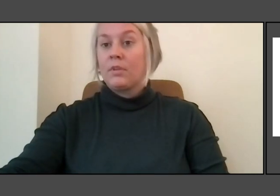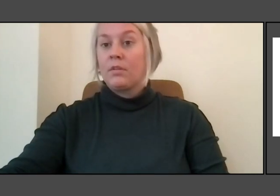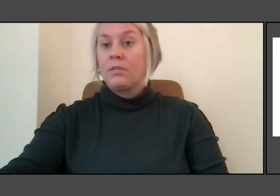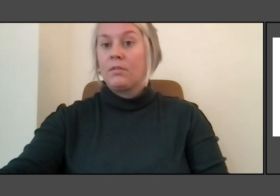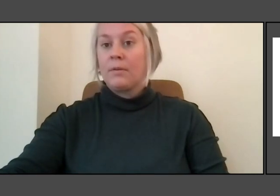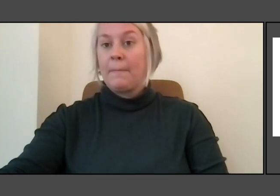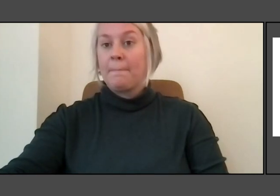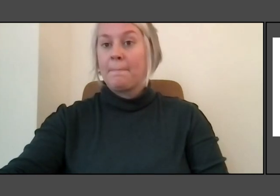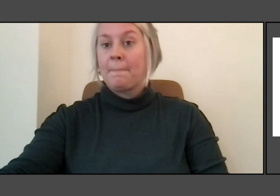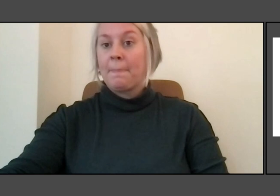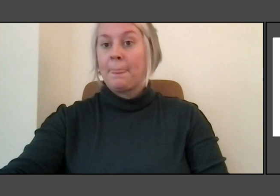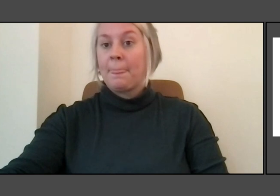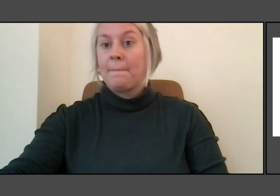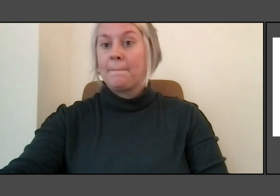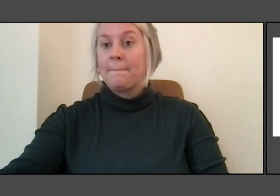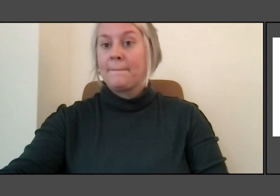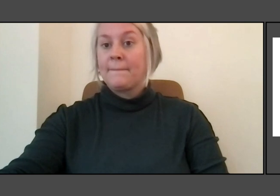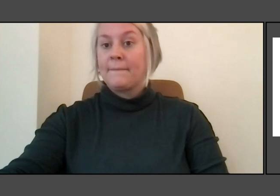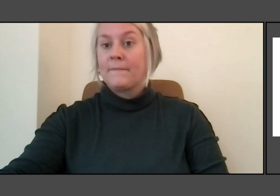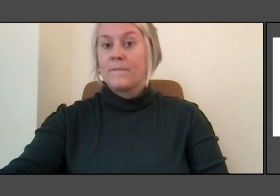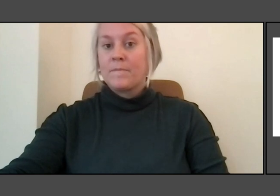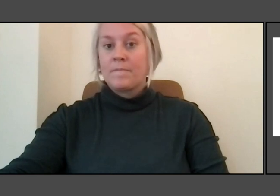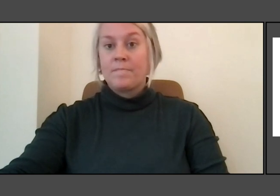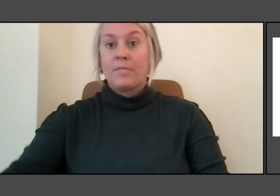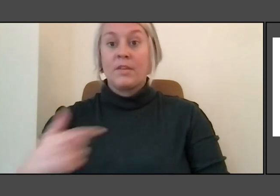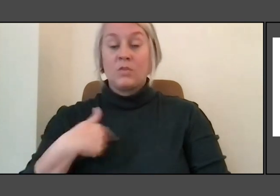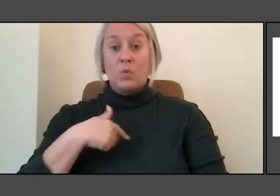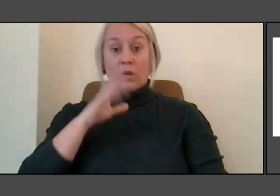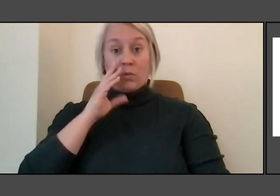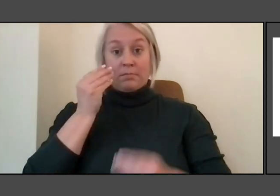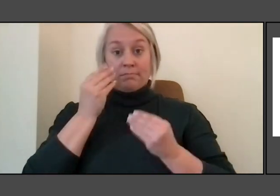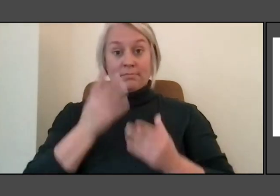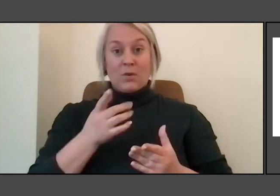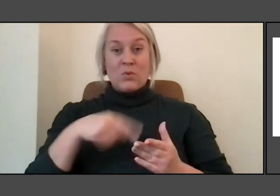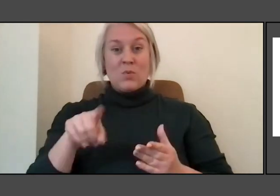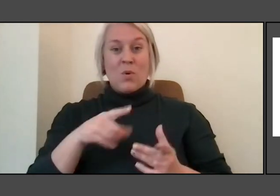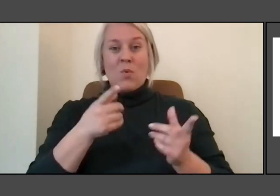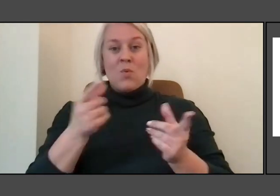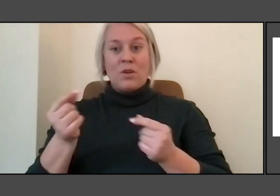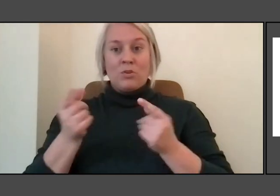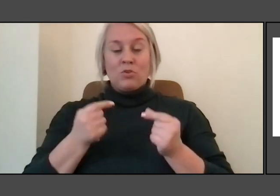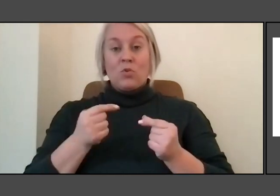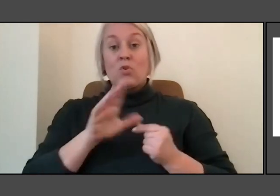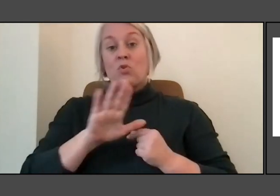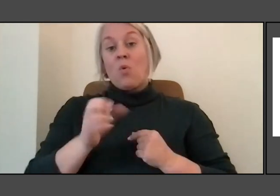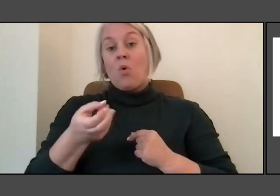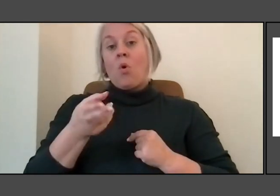We're going to tell you what you can do in your own personal purchase choices or non